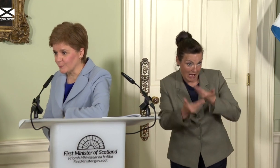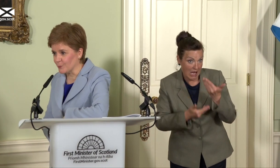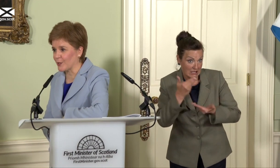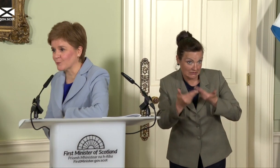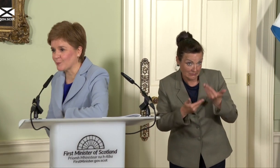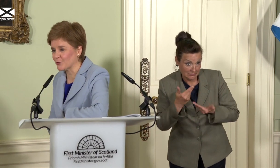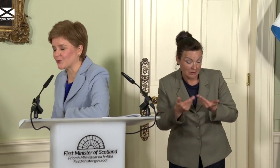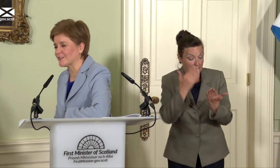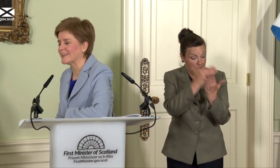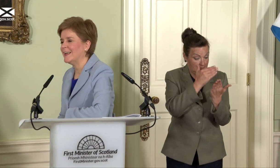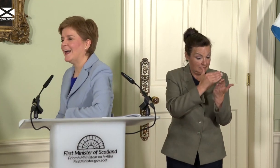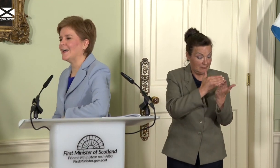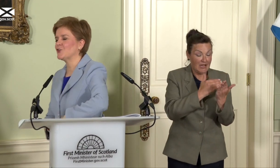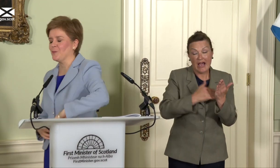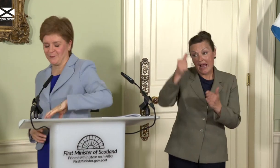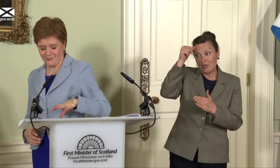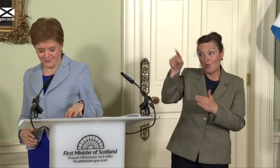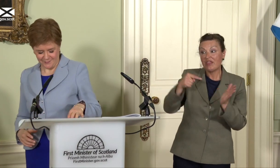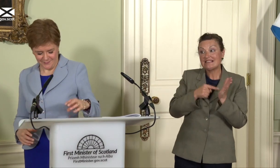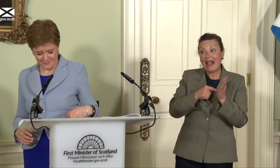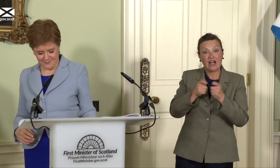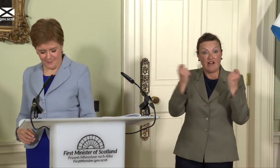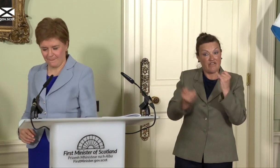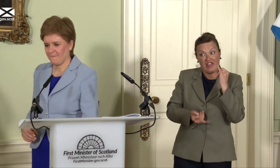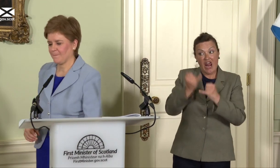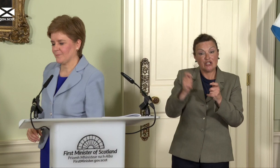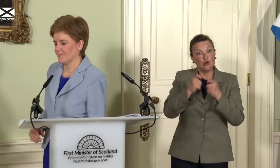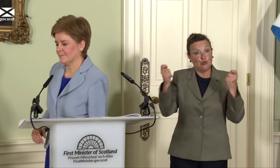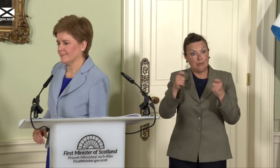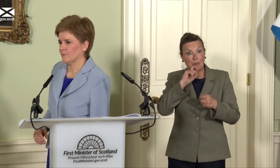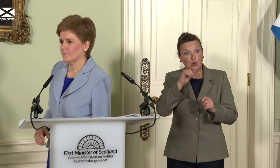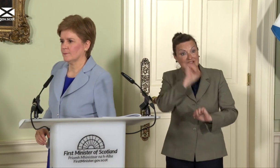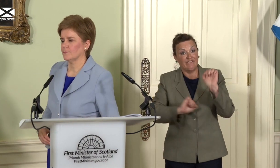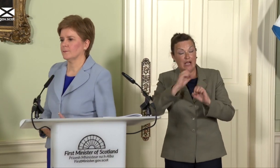when it comes to Boris Johnson. Tom. Thank you, First Minister. Yesterday,